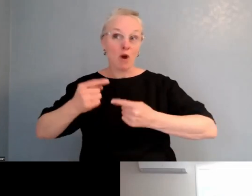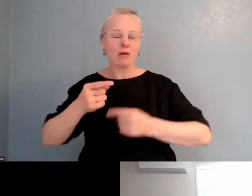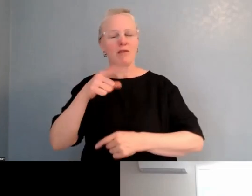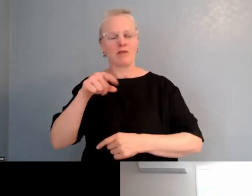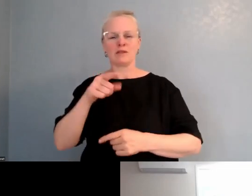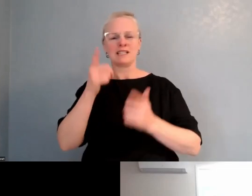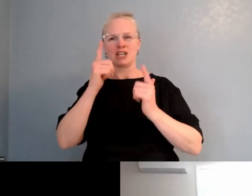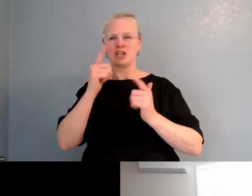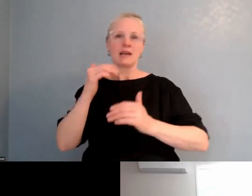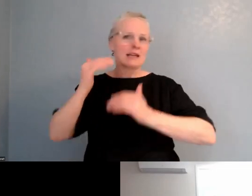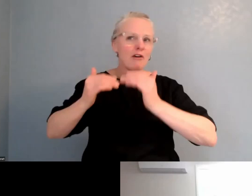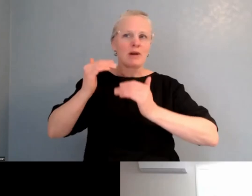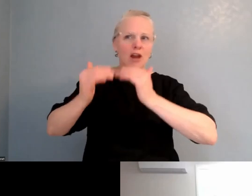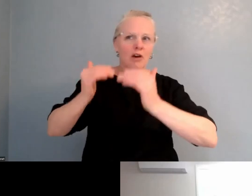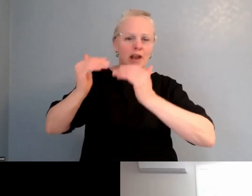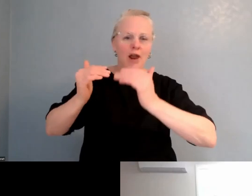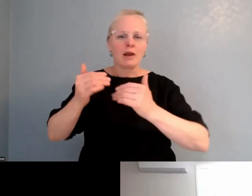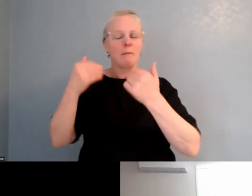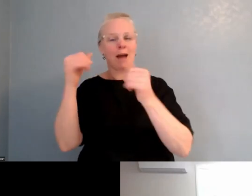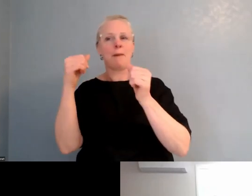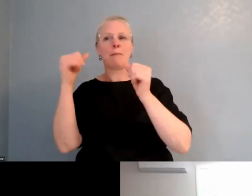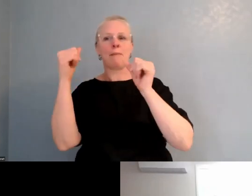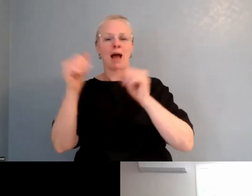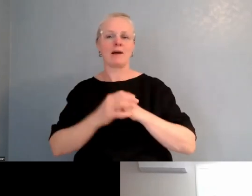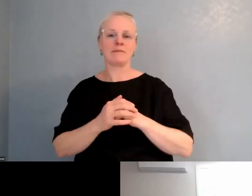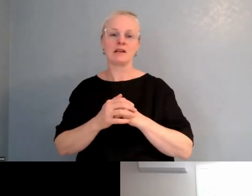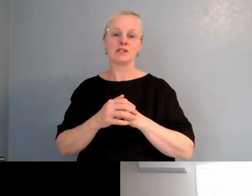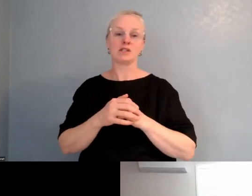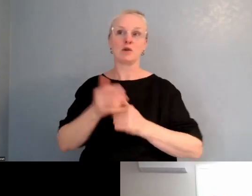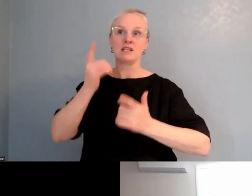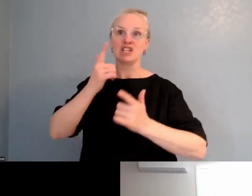and it's more technical and and high standard of learning